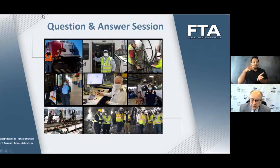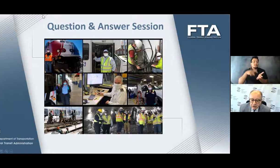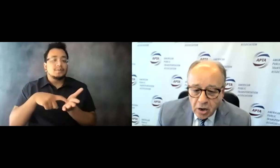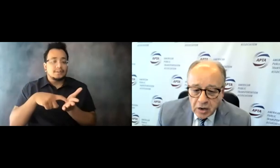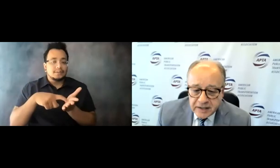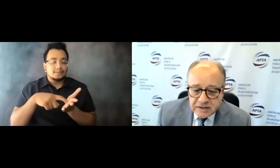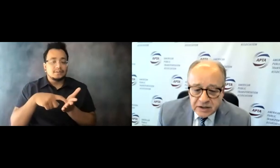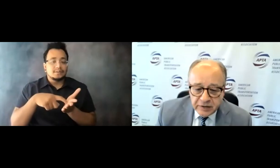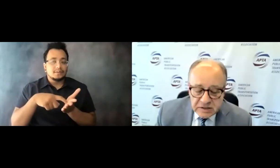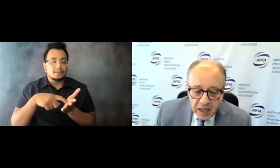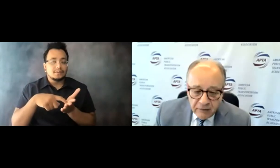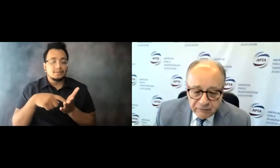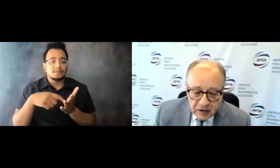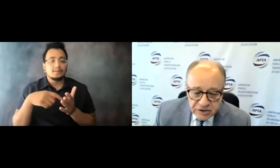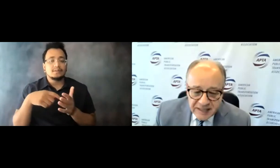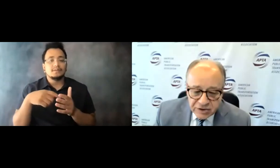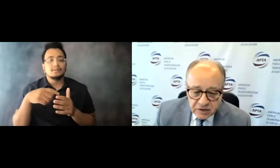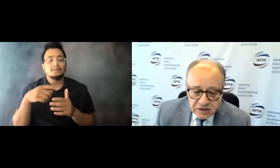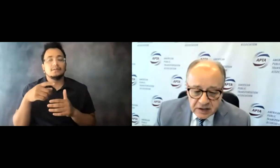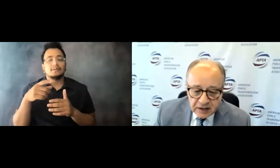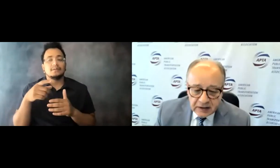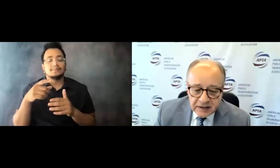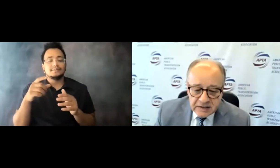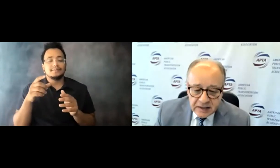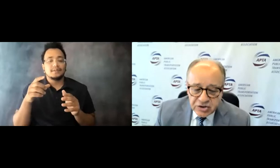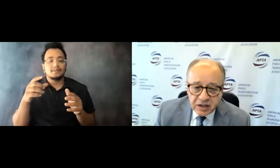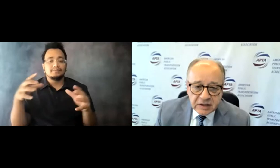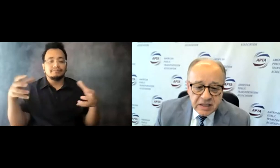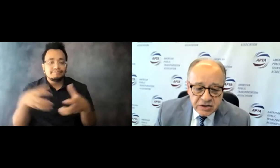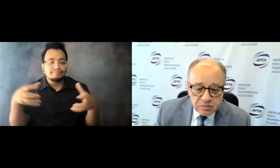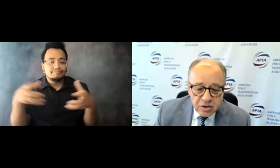what I call a series of sessions, sharing sessions,